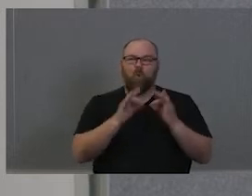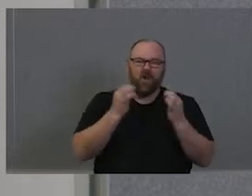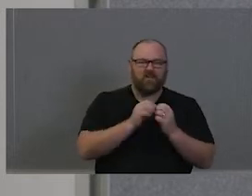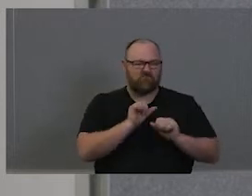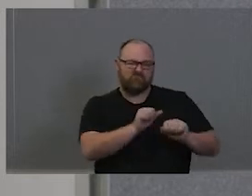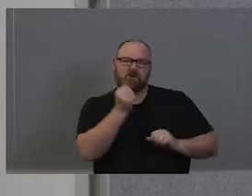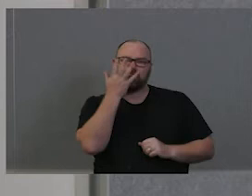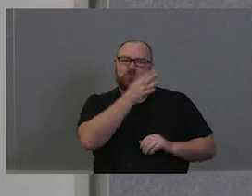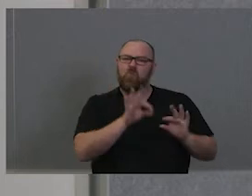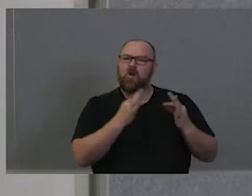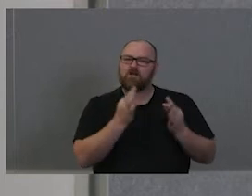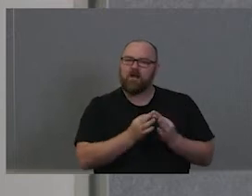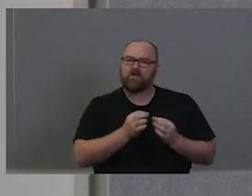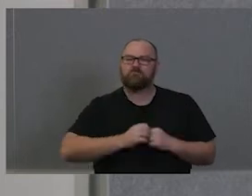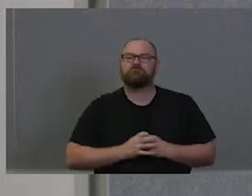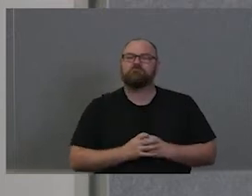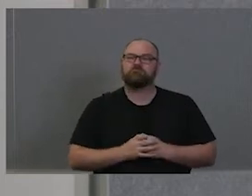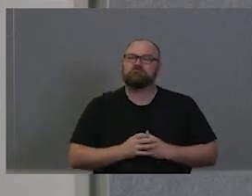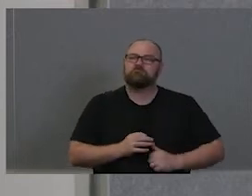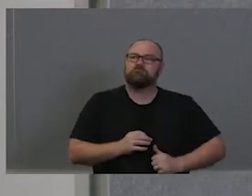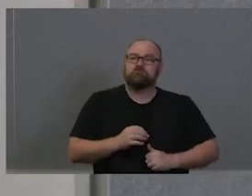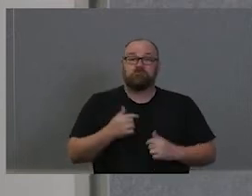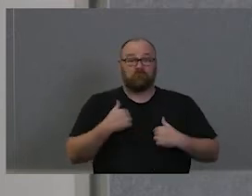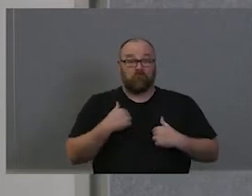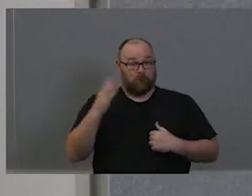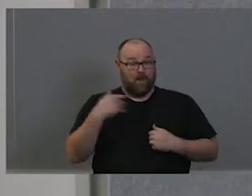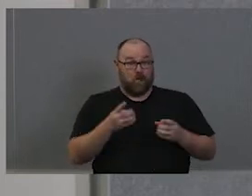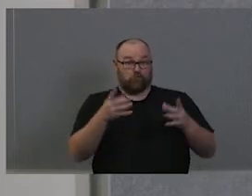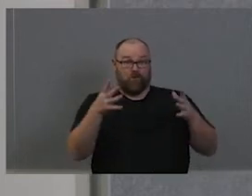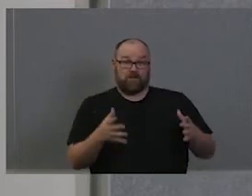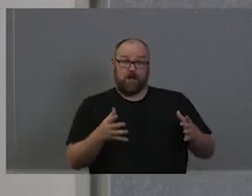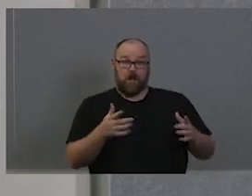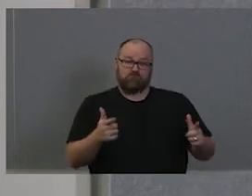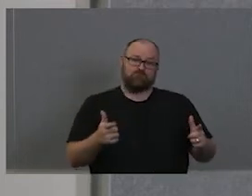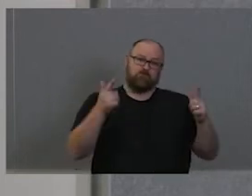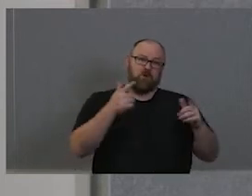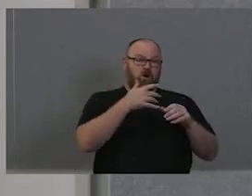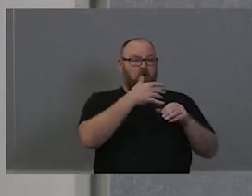the years. I've been a director with the Aboriginal Medical Service at Redfern